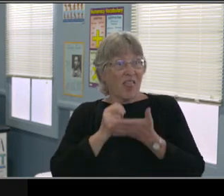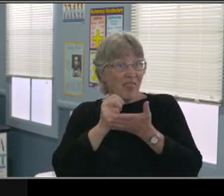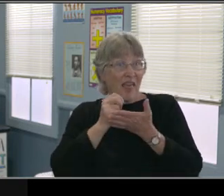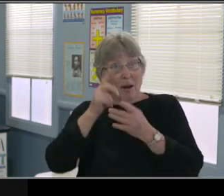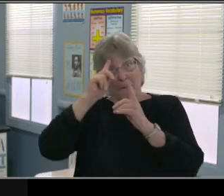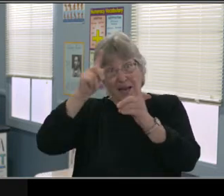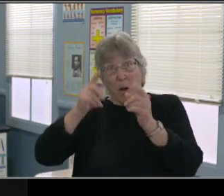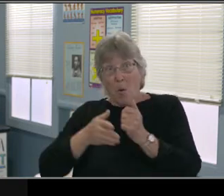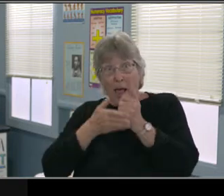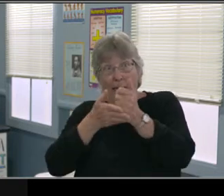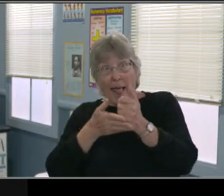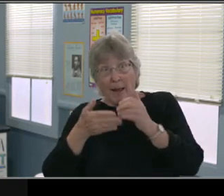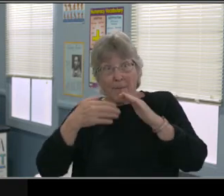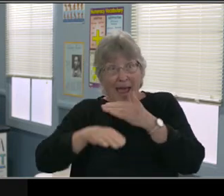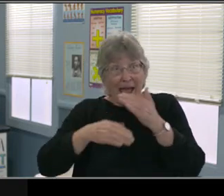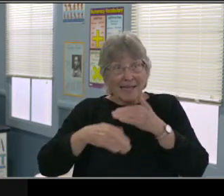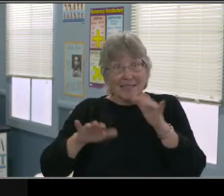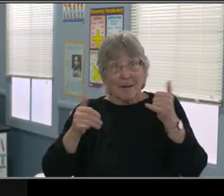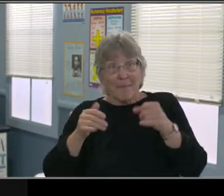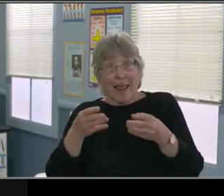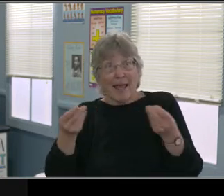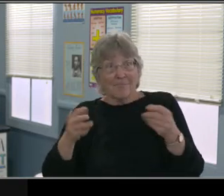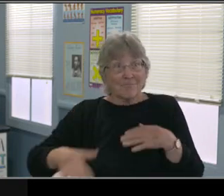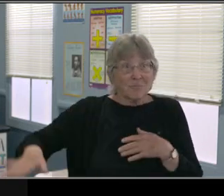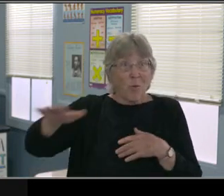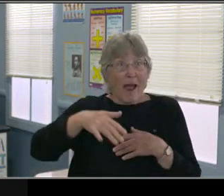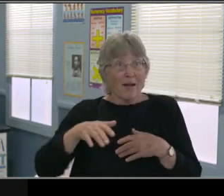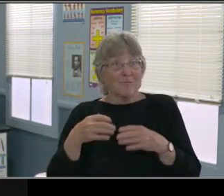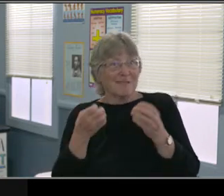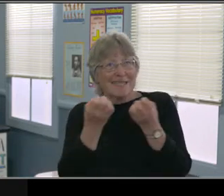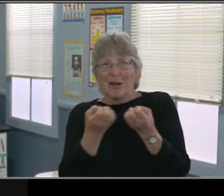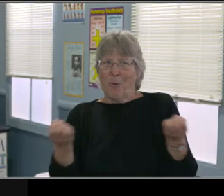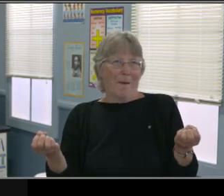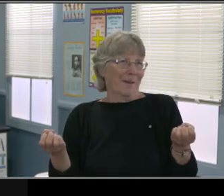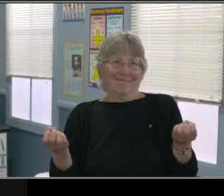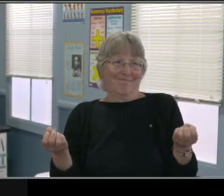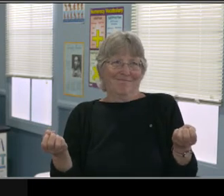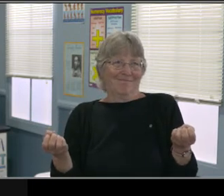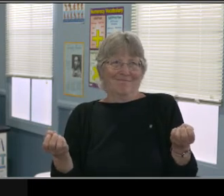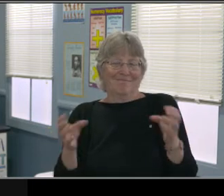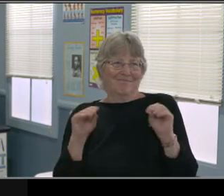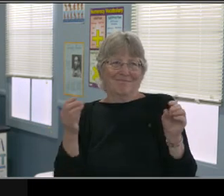but I'm sure there are places and areas where the student is thriving.